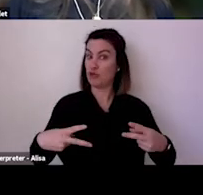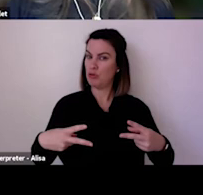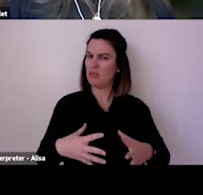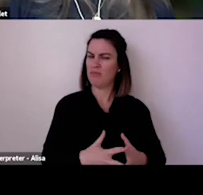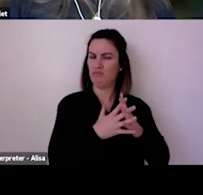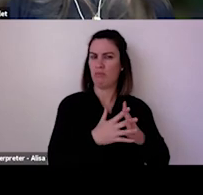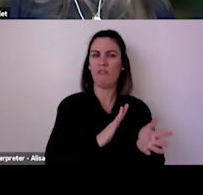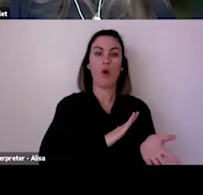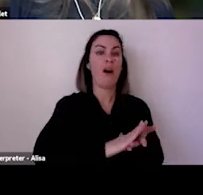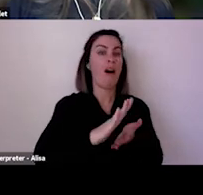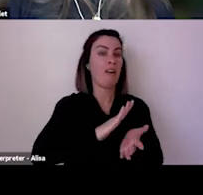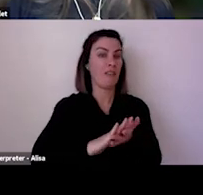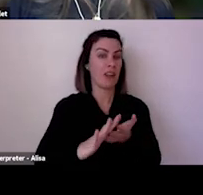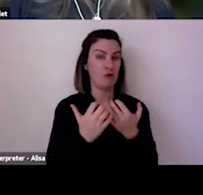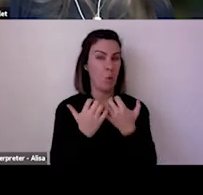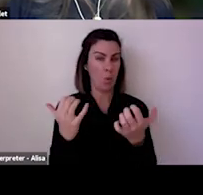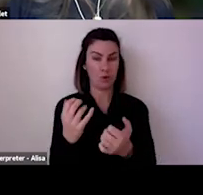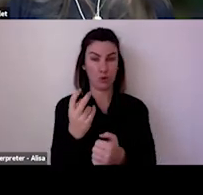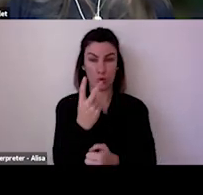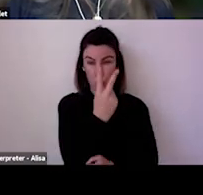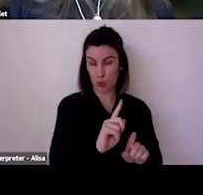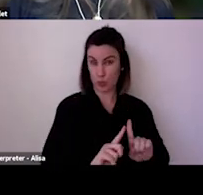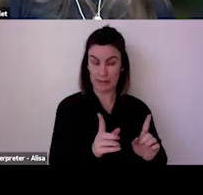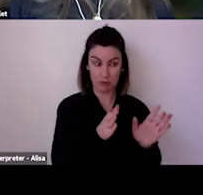to help manage the incidence of complaints and audiences where they are provided with